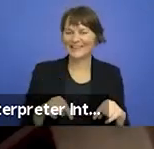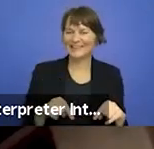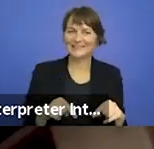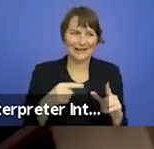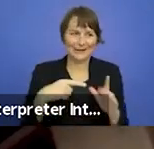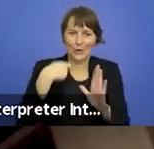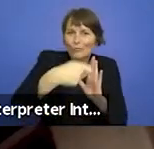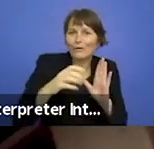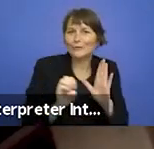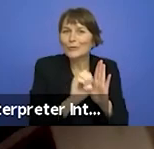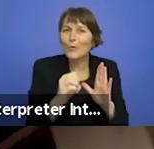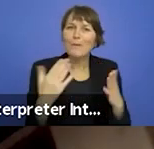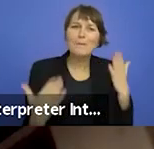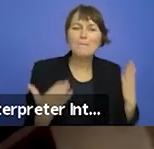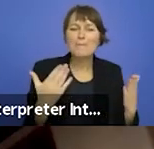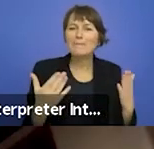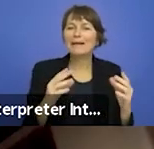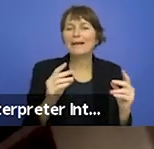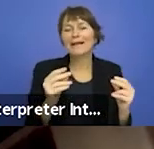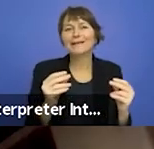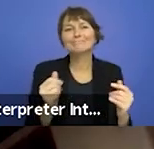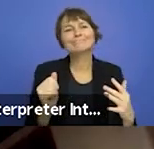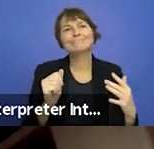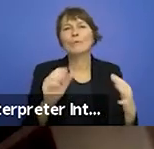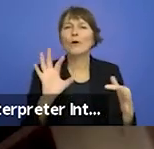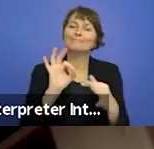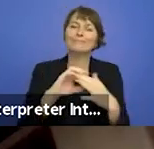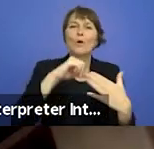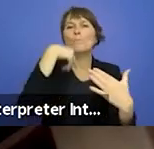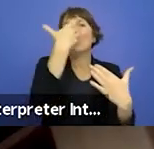might be even more poetically appropriate than the work we initially set out to make.